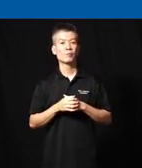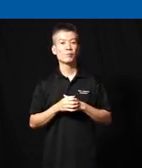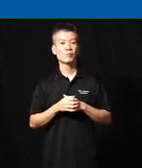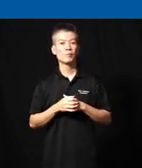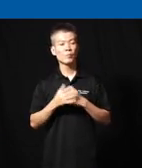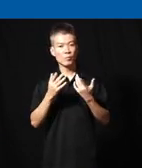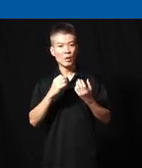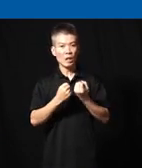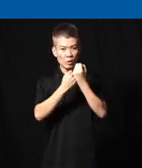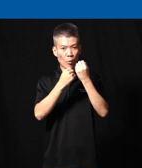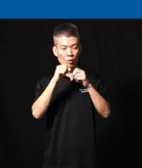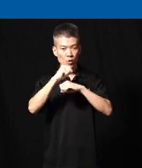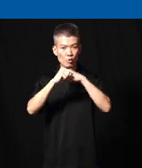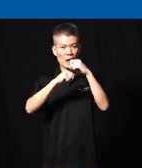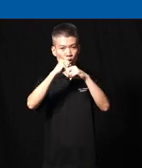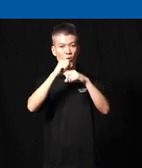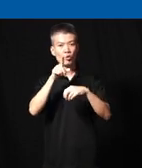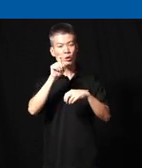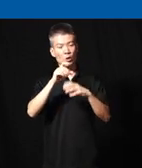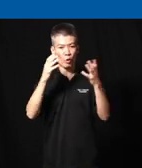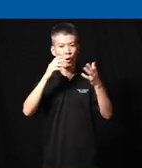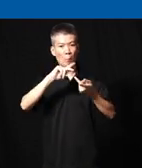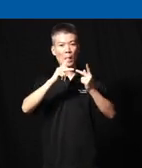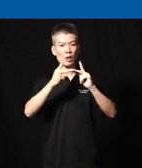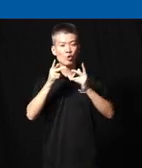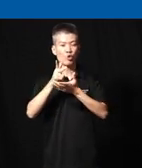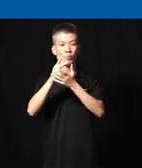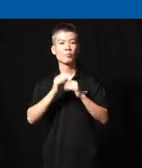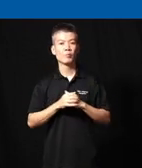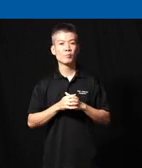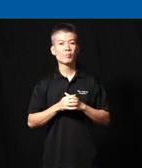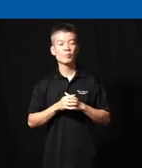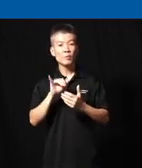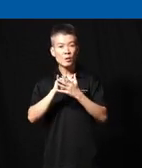uh the support structure so you need lot of Partnerships and and that's why I think it's